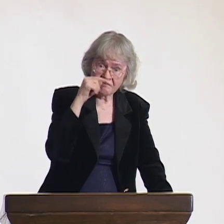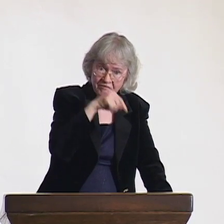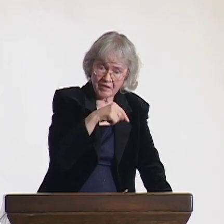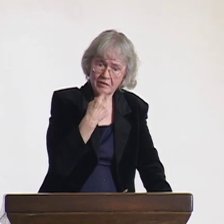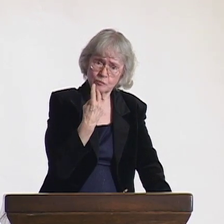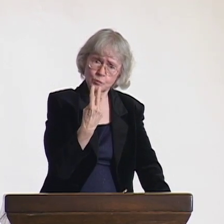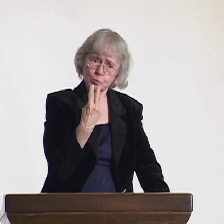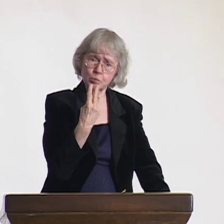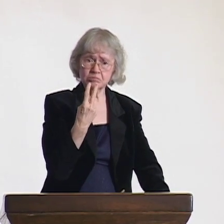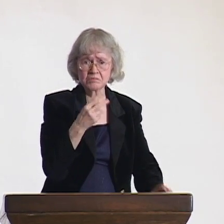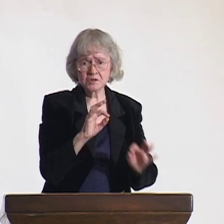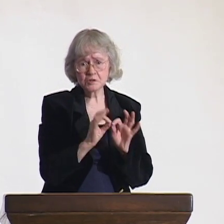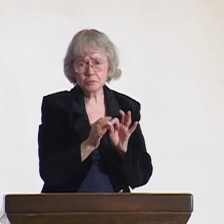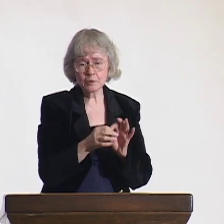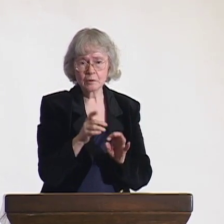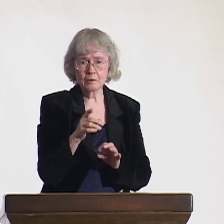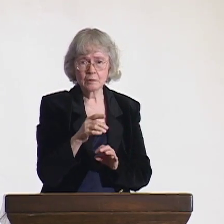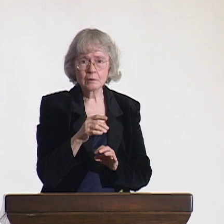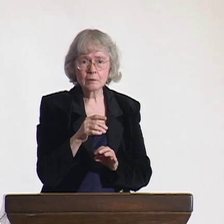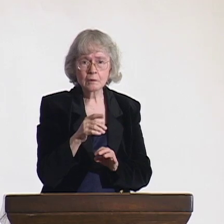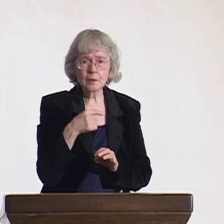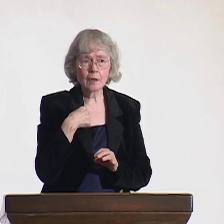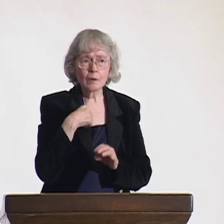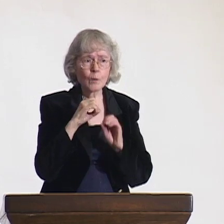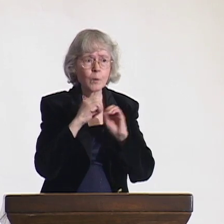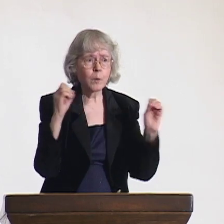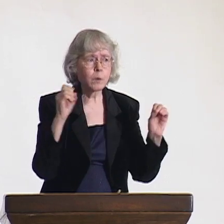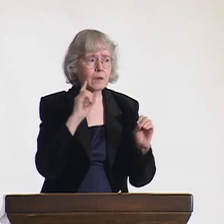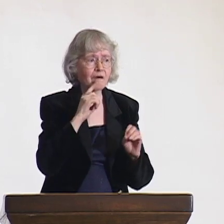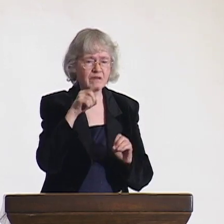Don't fight against them. Go with the flow.